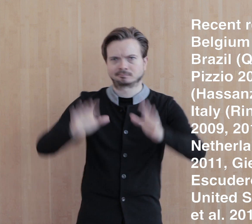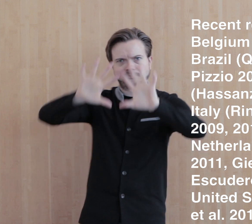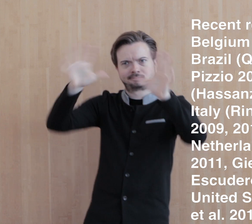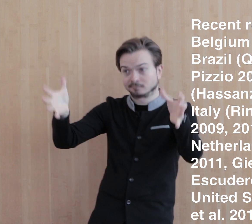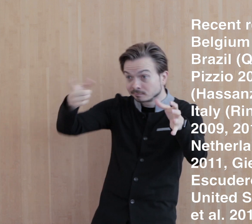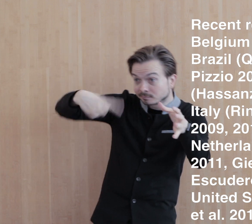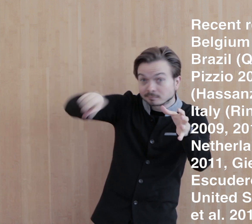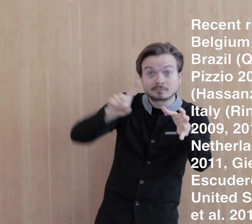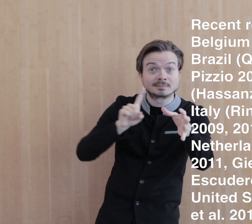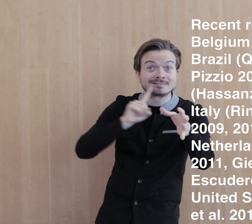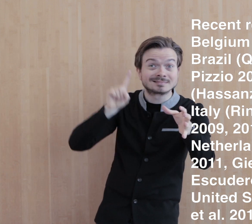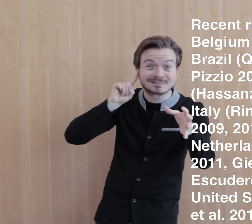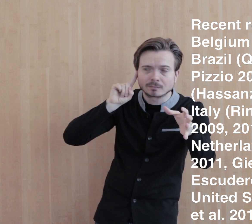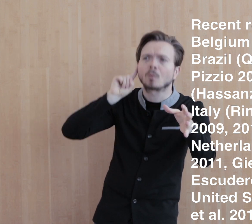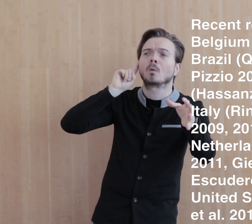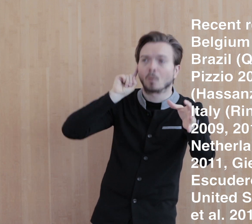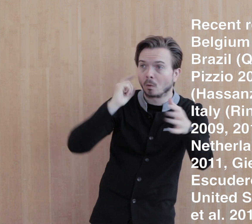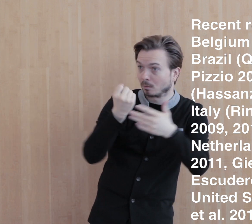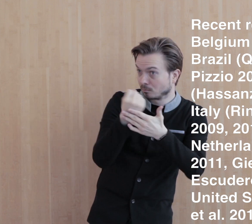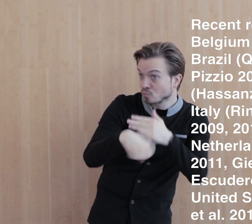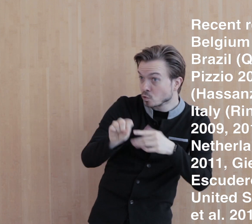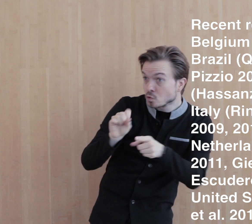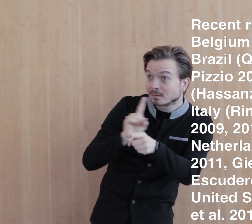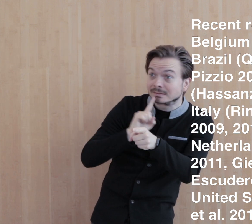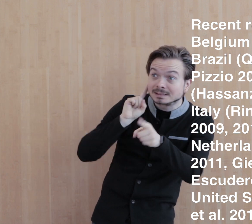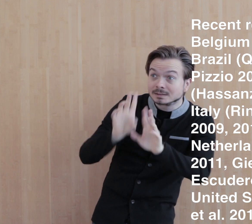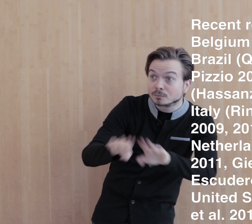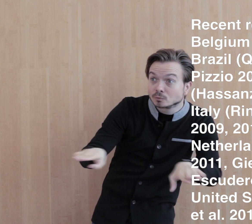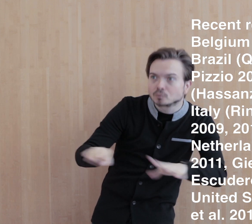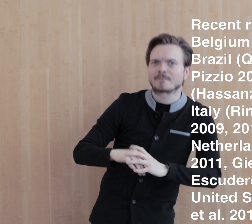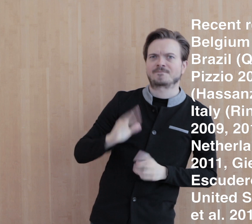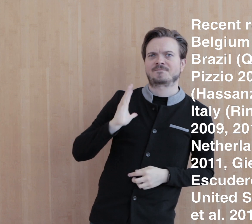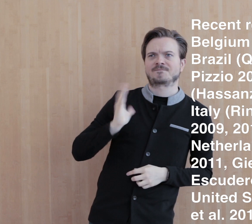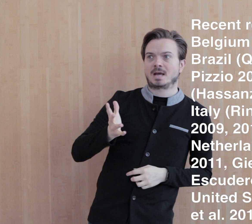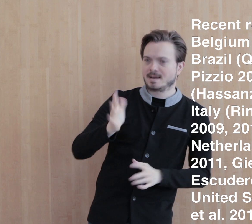They looked at deaf parents who had deaf children